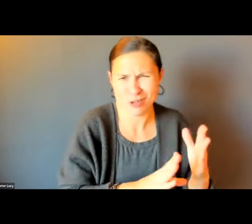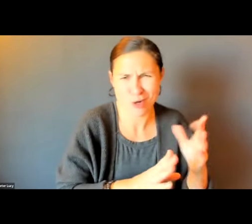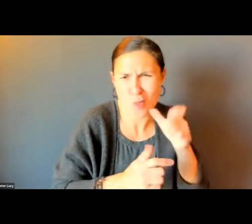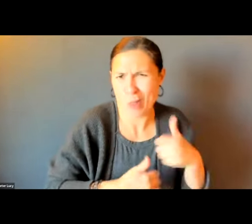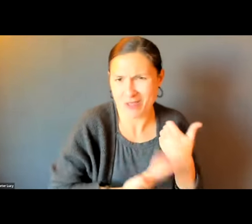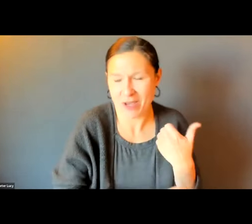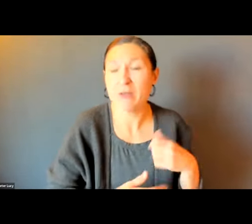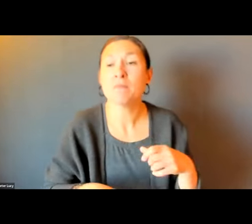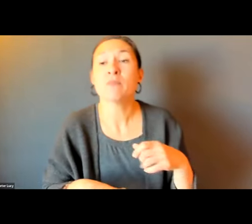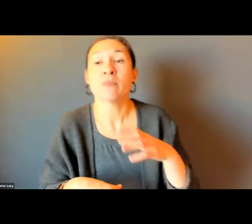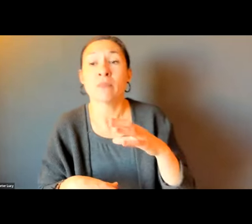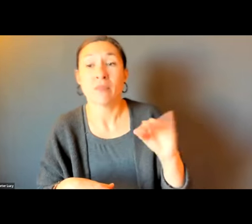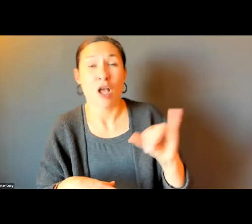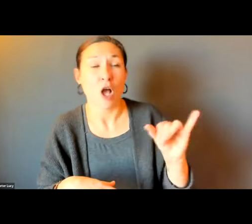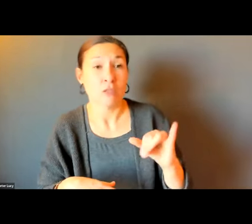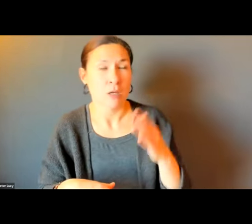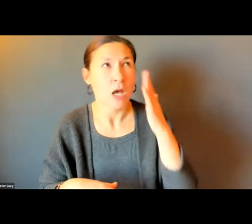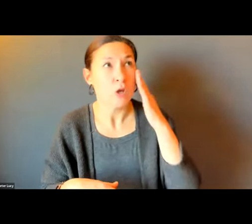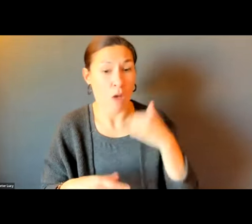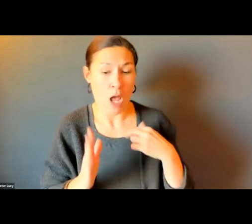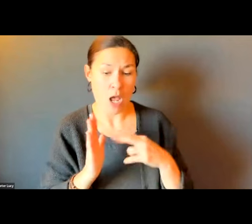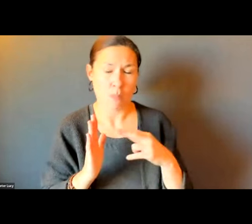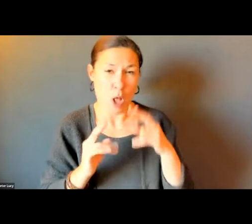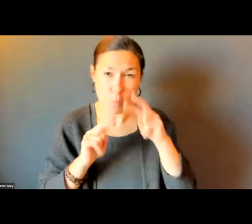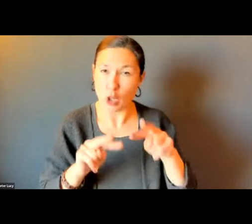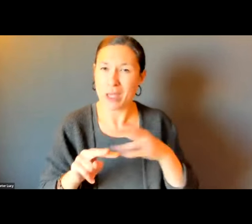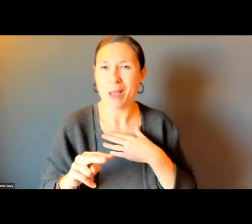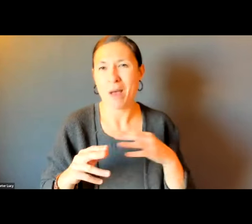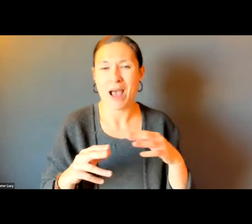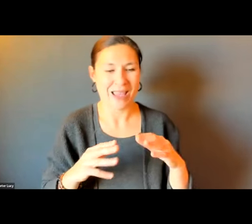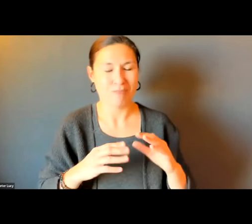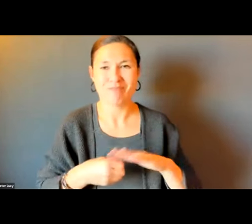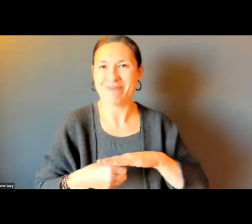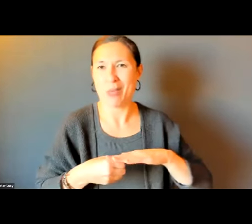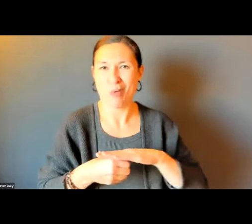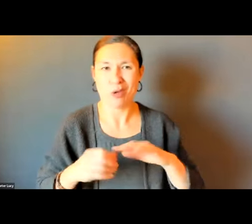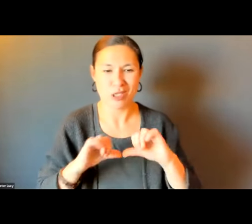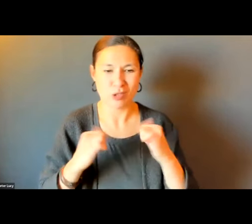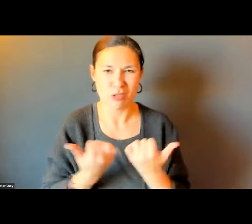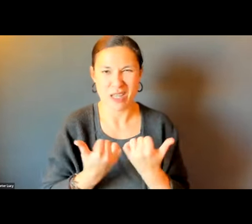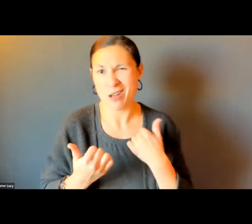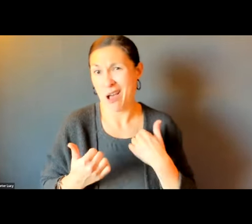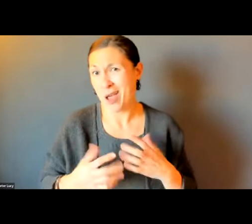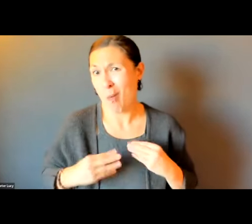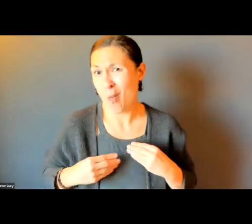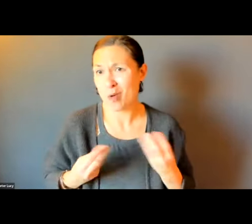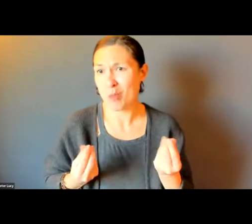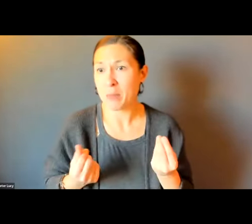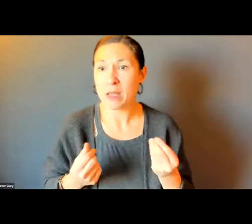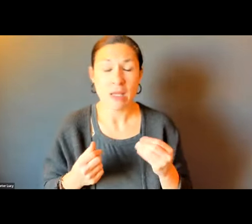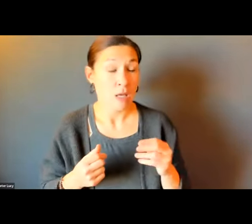ITEM TWO, WHICH I WANT TO BRING